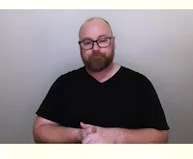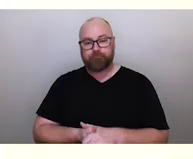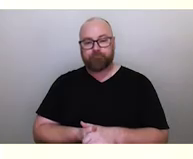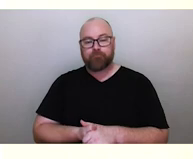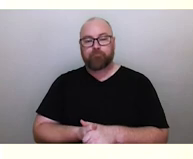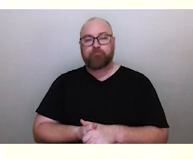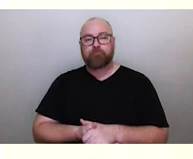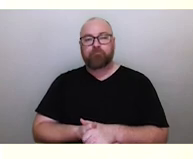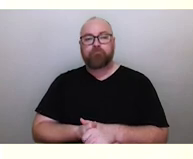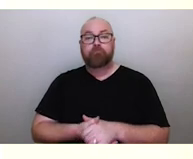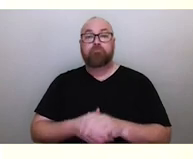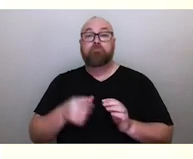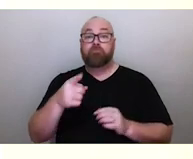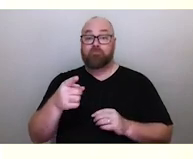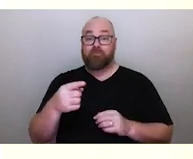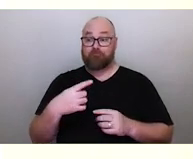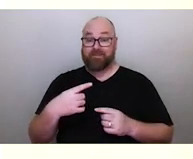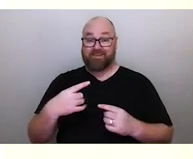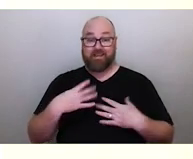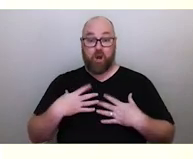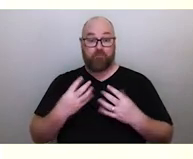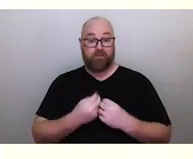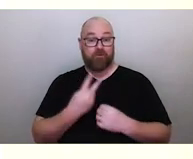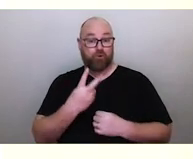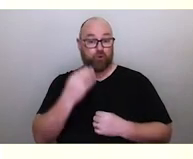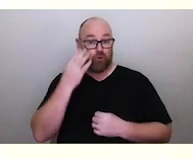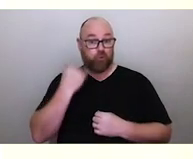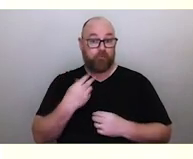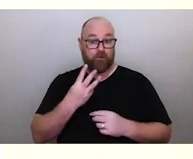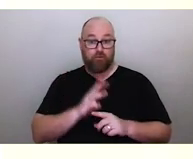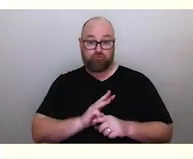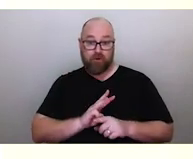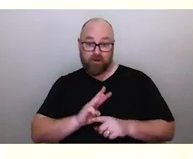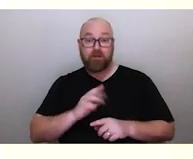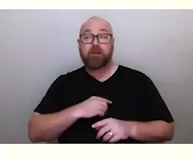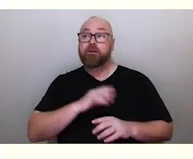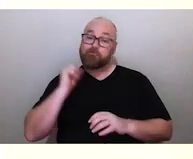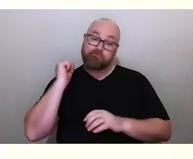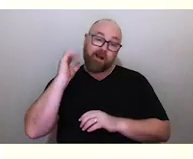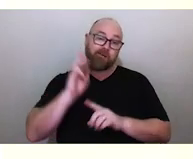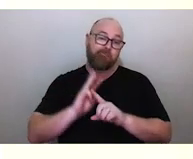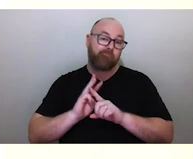And he pulls himself and the two women up into the sky, where they reside in the Milky Way,